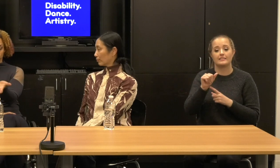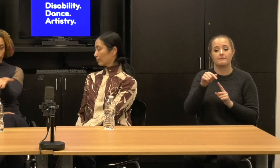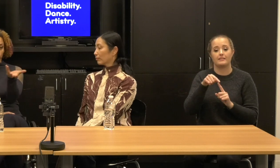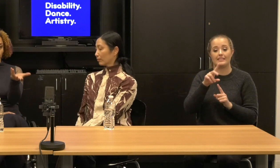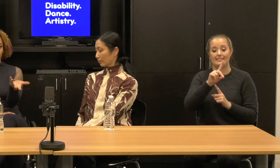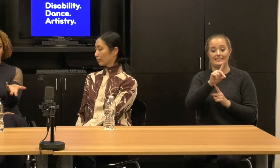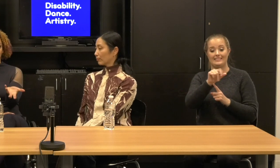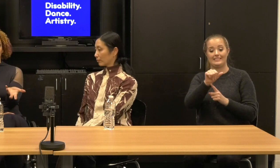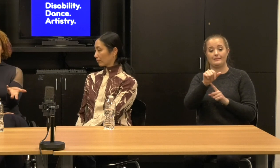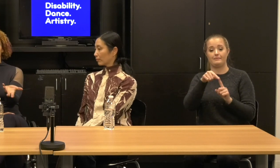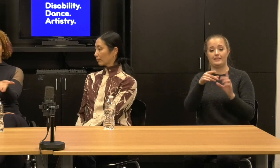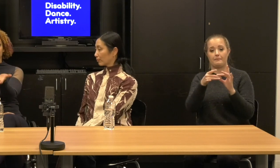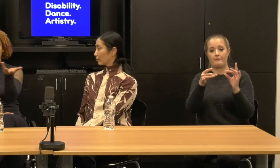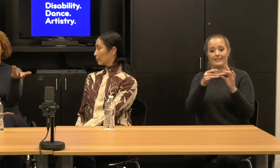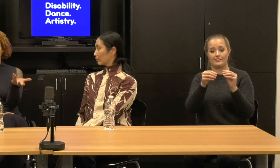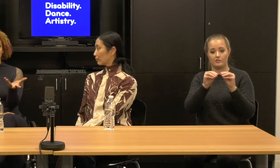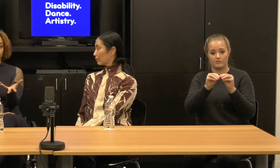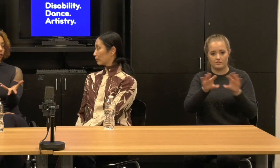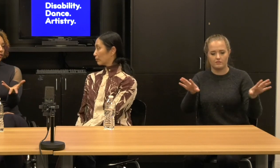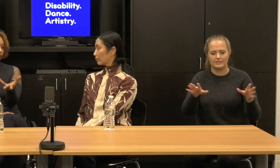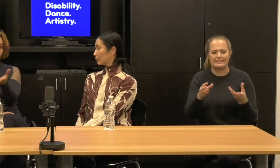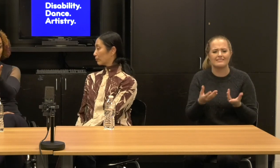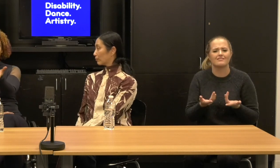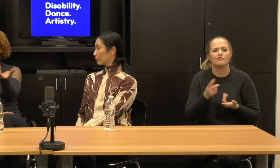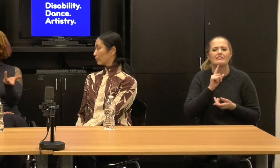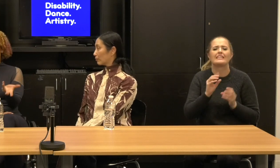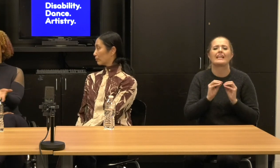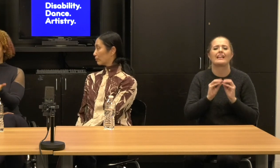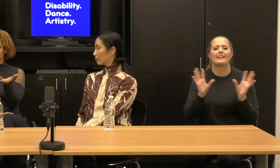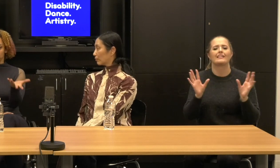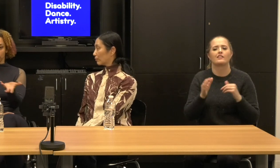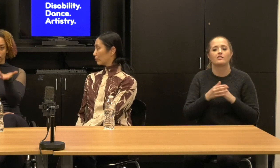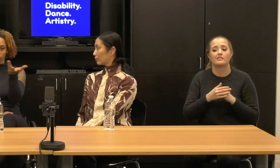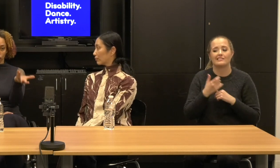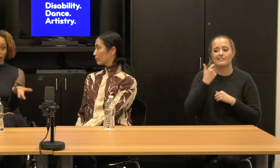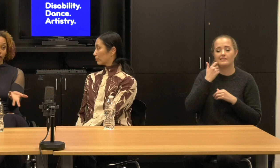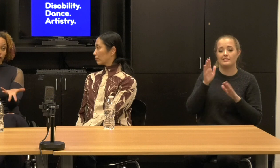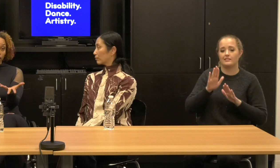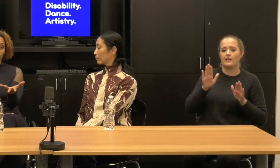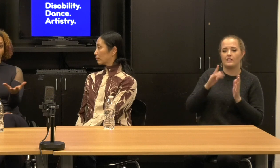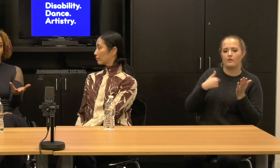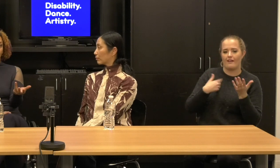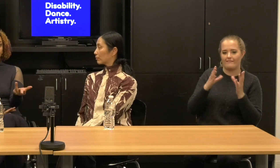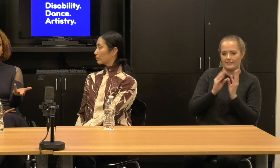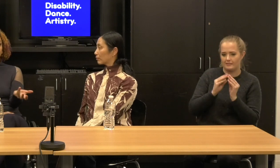I mean, we had a seminar on Sunday and we were talking about disability and sexuality